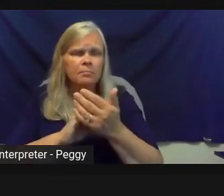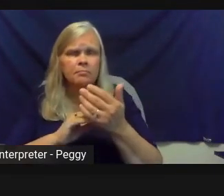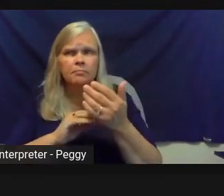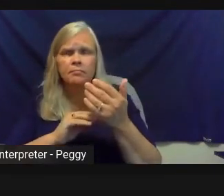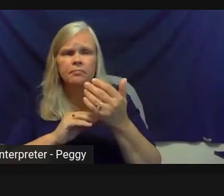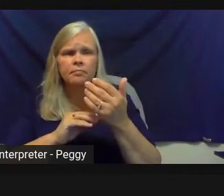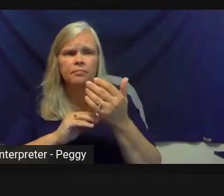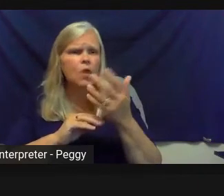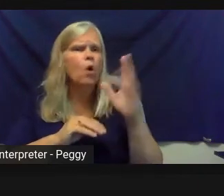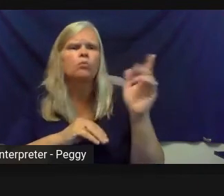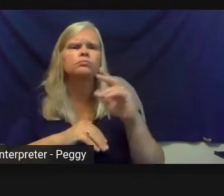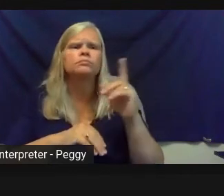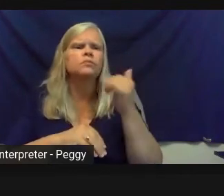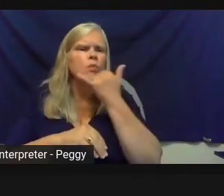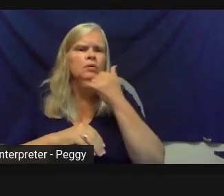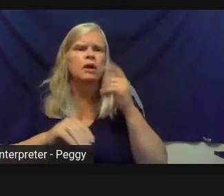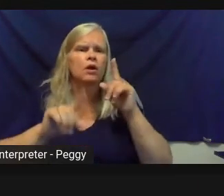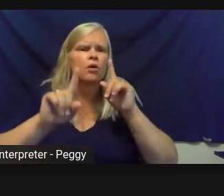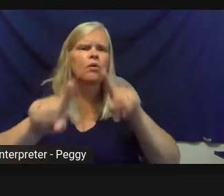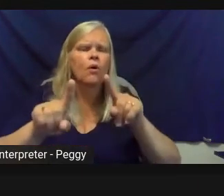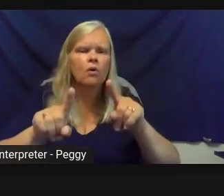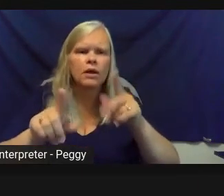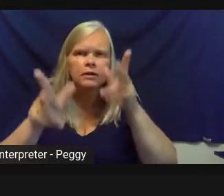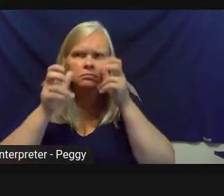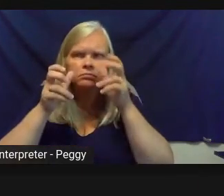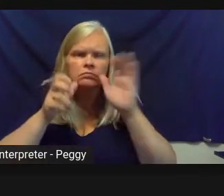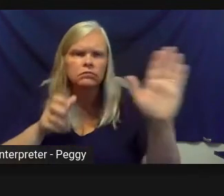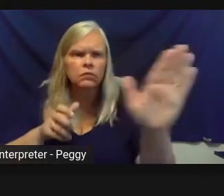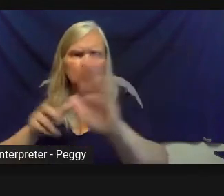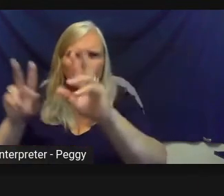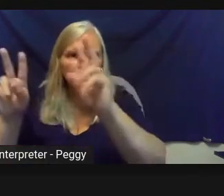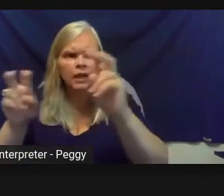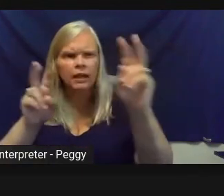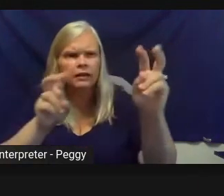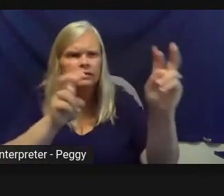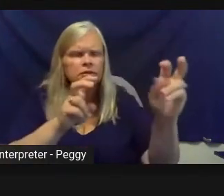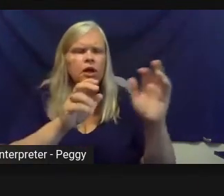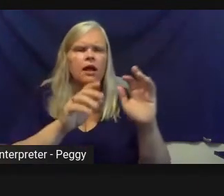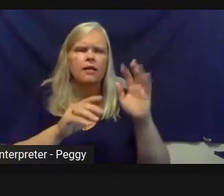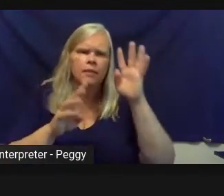posted in the community handbook (Indiscernible)-- Michele, I'm going to cut in.